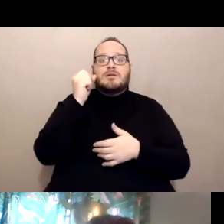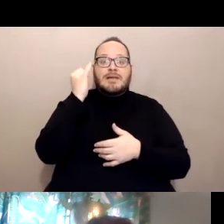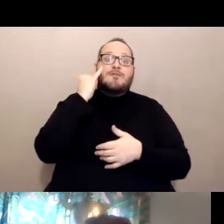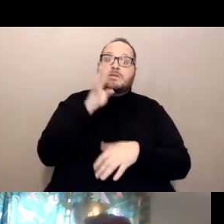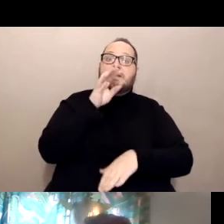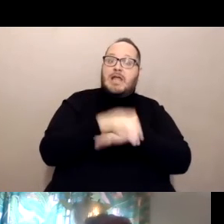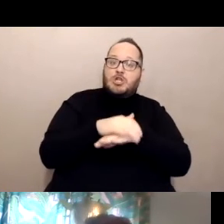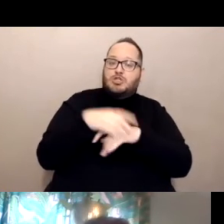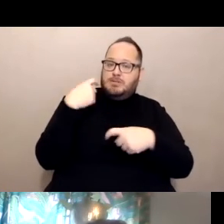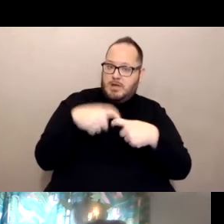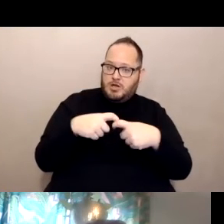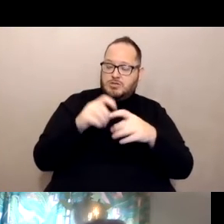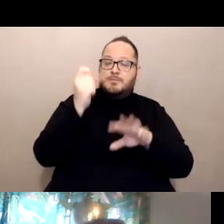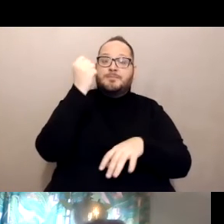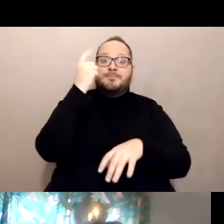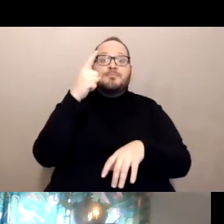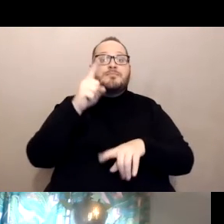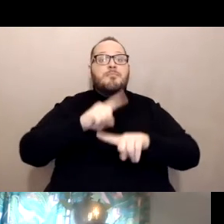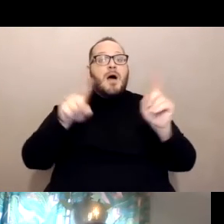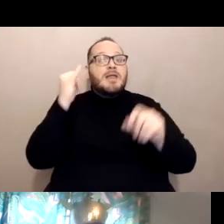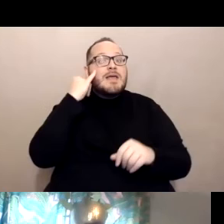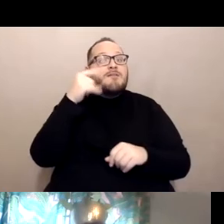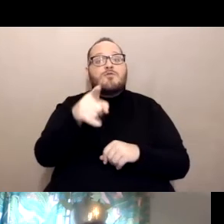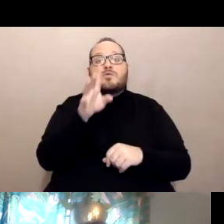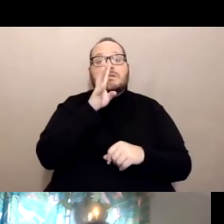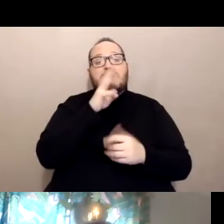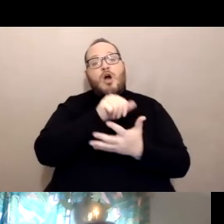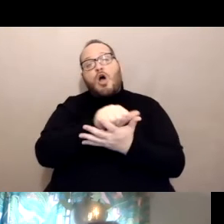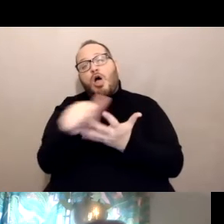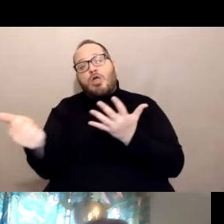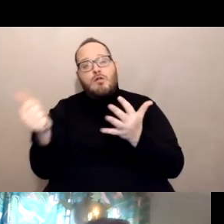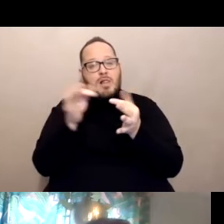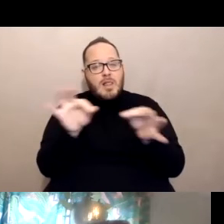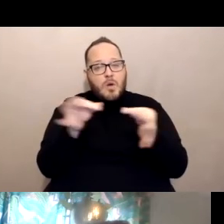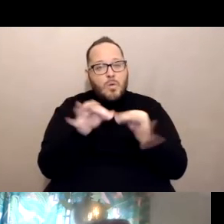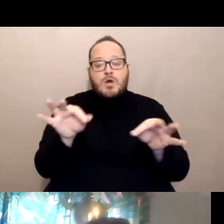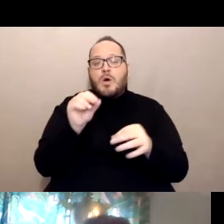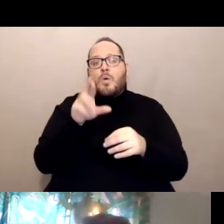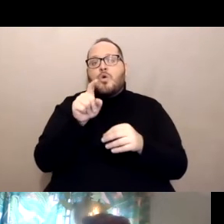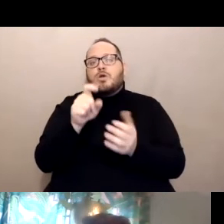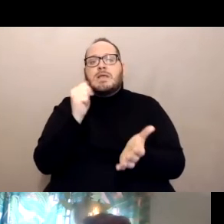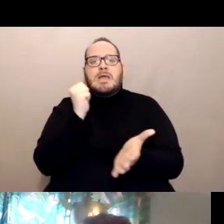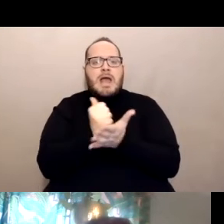but if you speak any other language or if you need some assistance with assistance technology